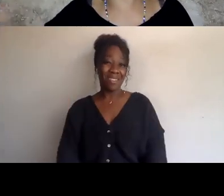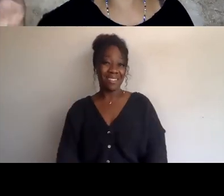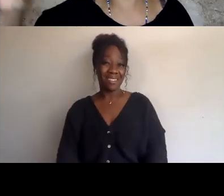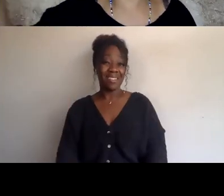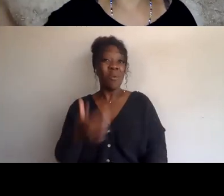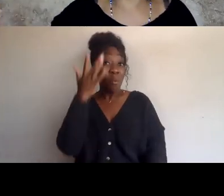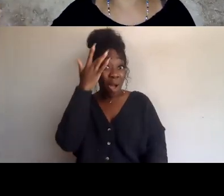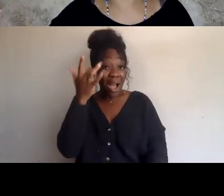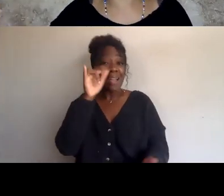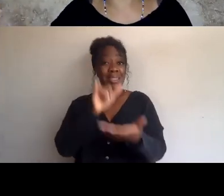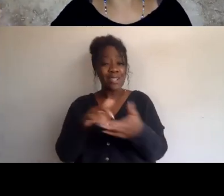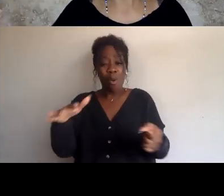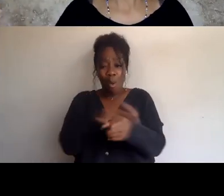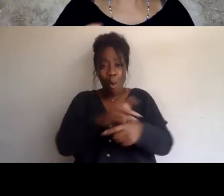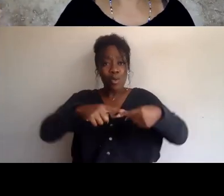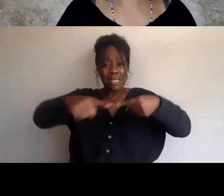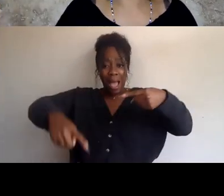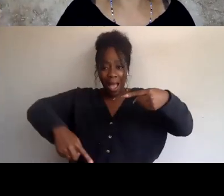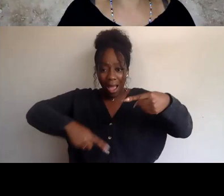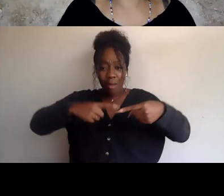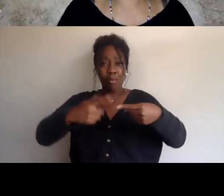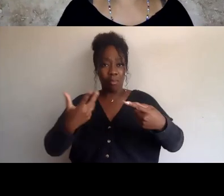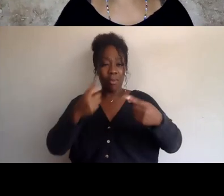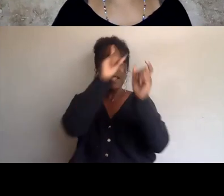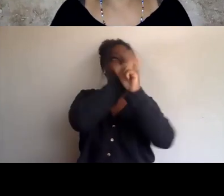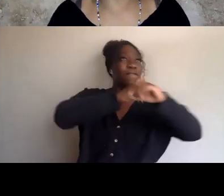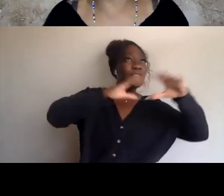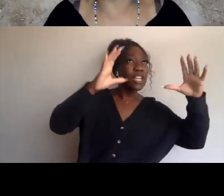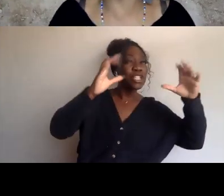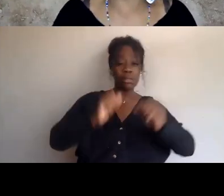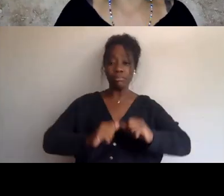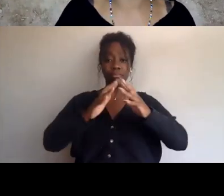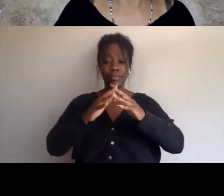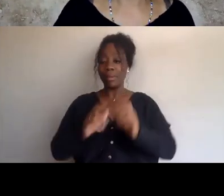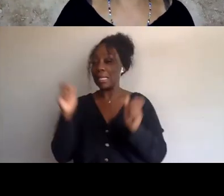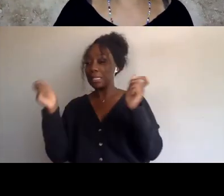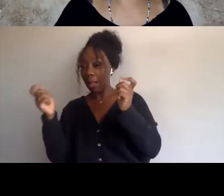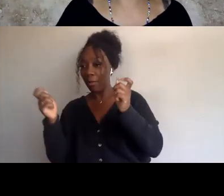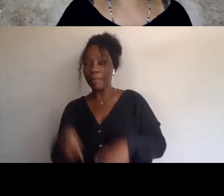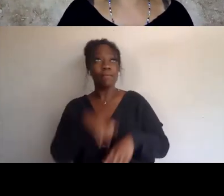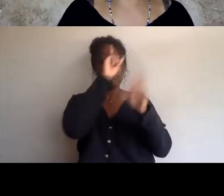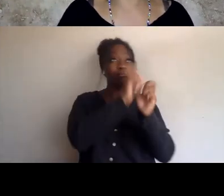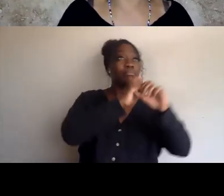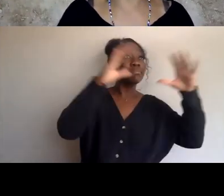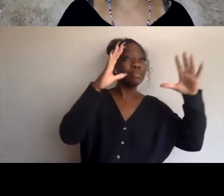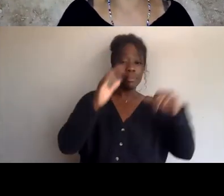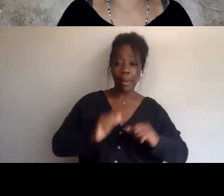vision, build, celebrate, right? We have to constantly celebrate our victories, or as we talked about a few weeks ago,